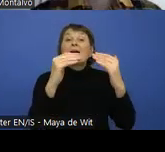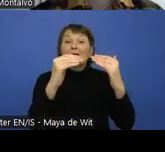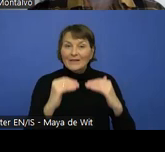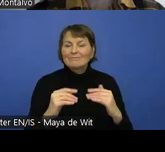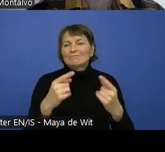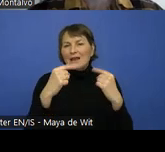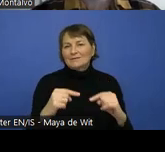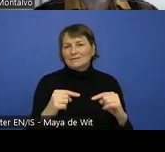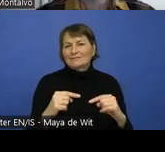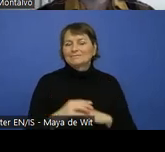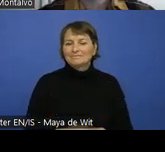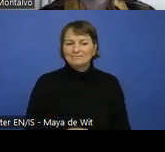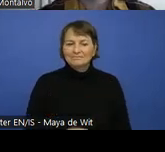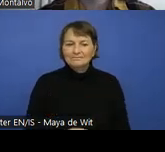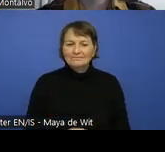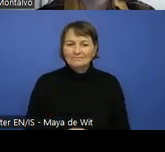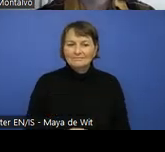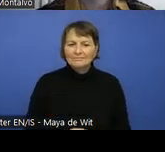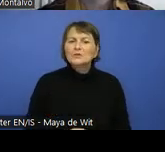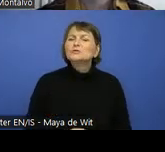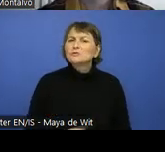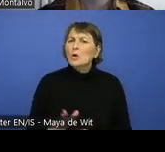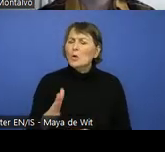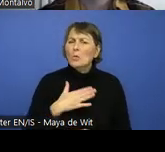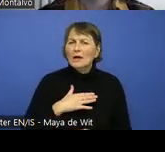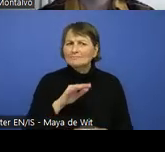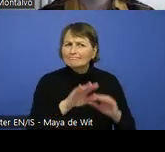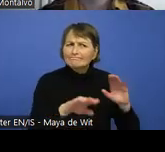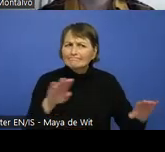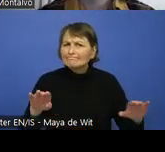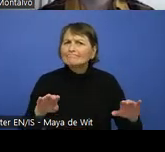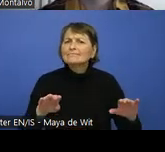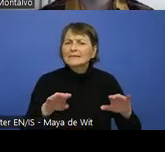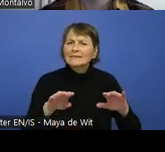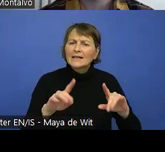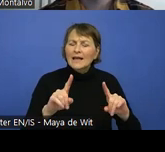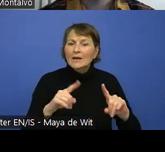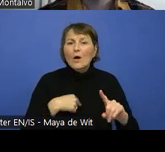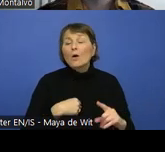We encourage for different approach not just to go through the list, of course, sometimes you have to do.